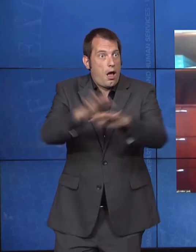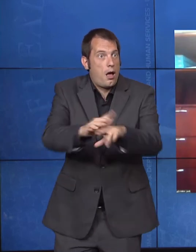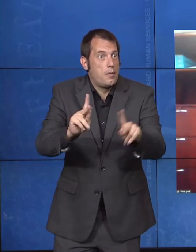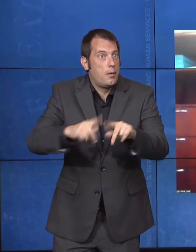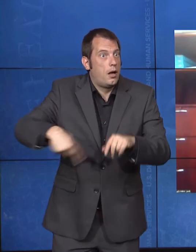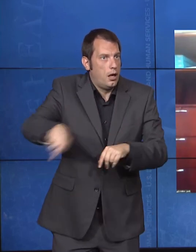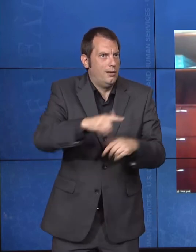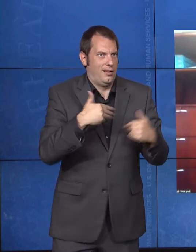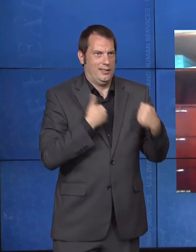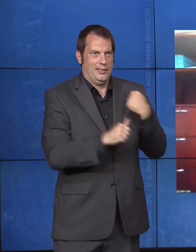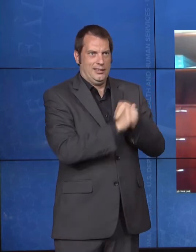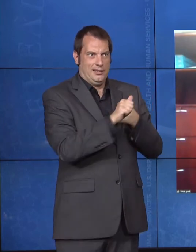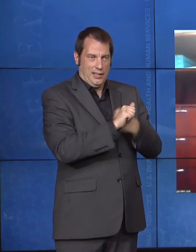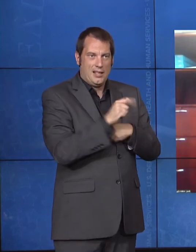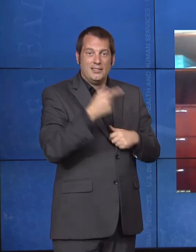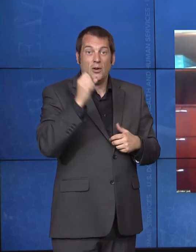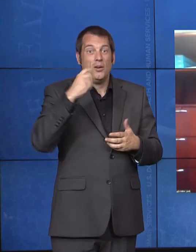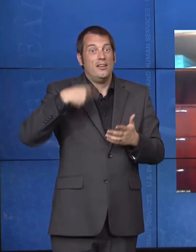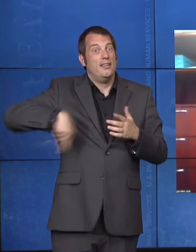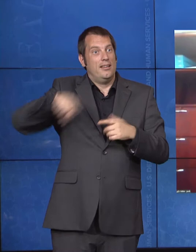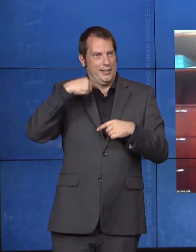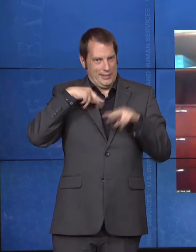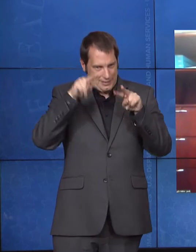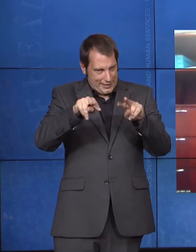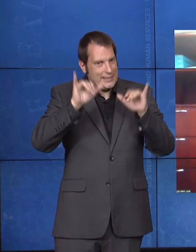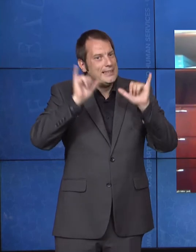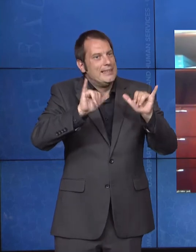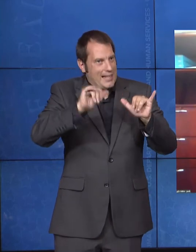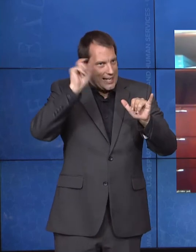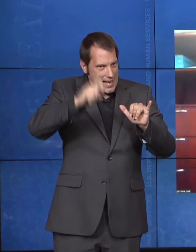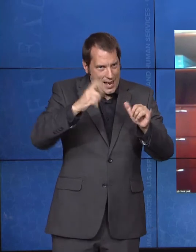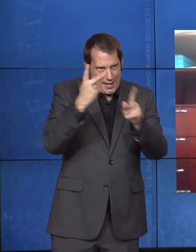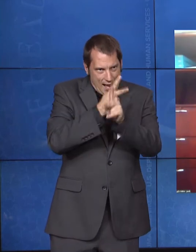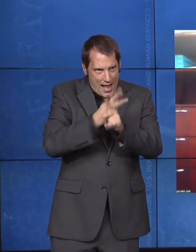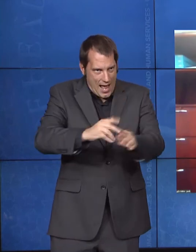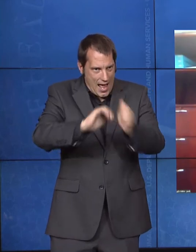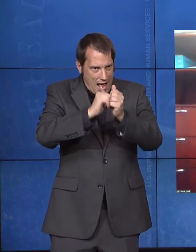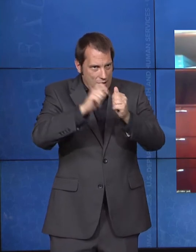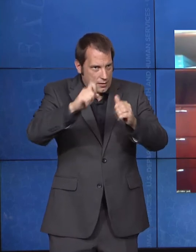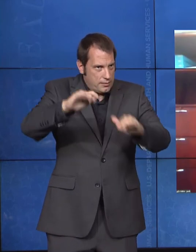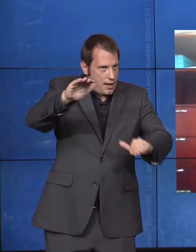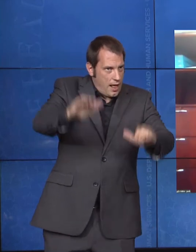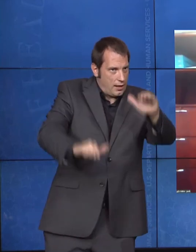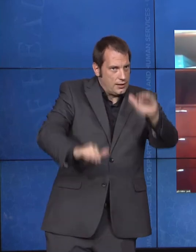efforts. So, they've come to us seeking support, resources, guidance on how to make progress.